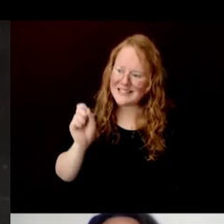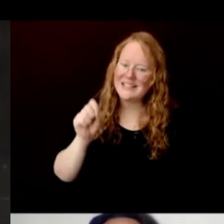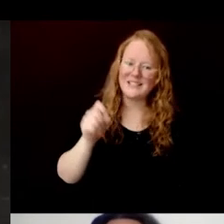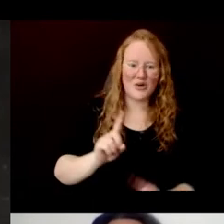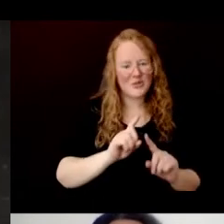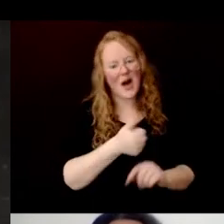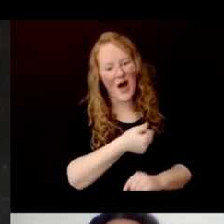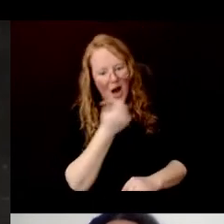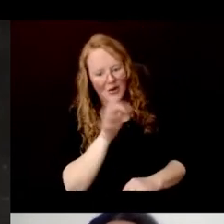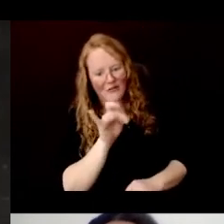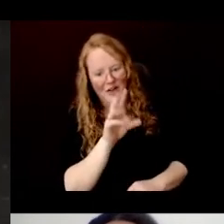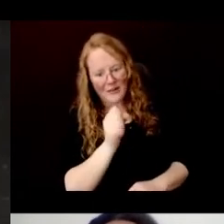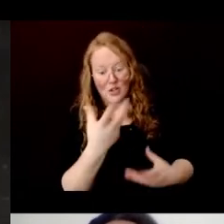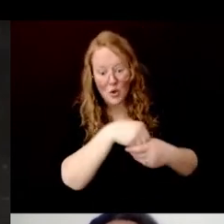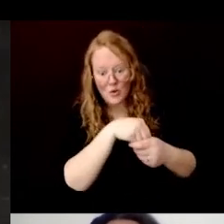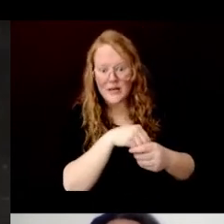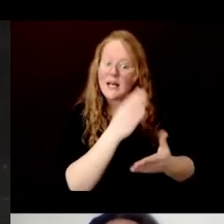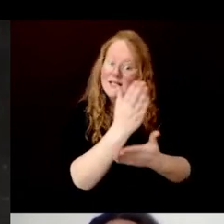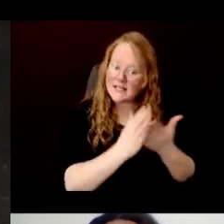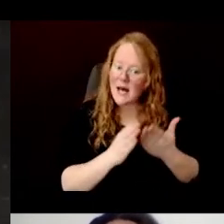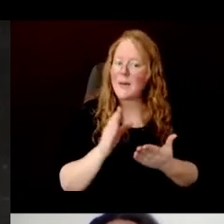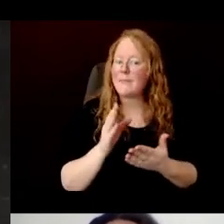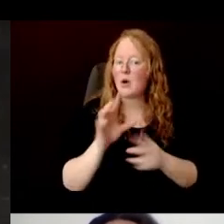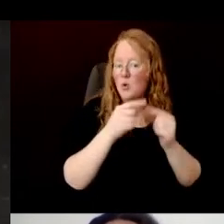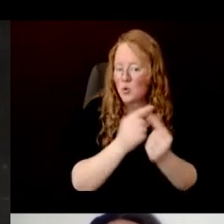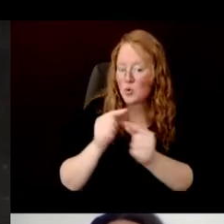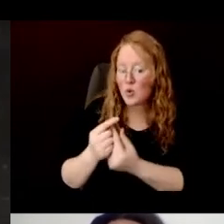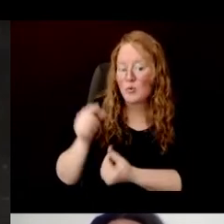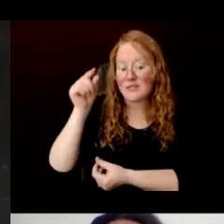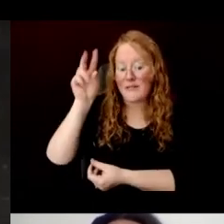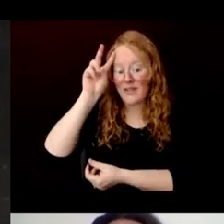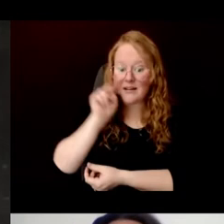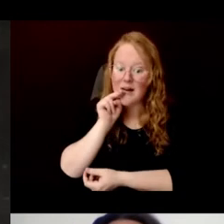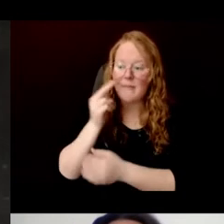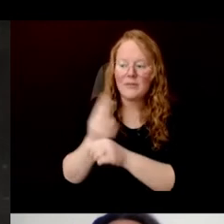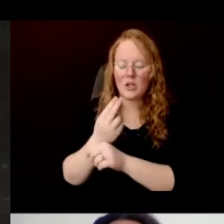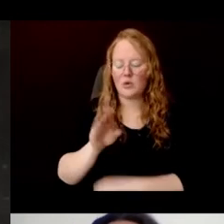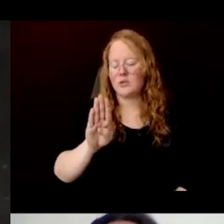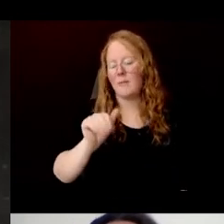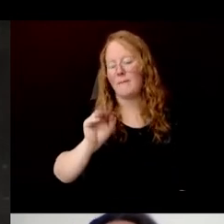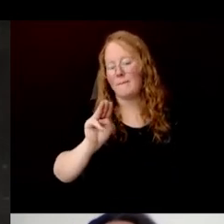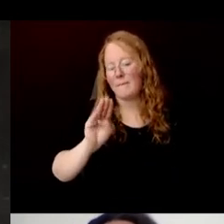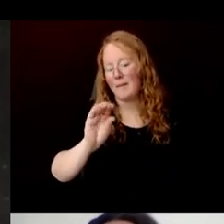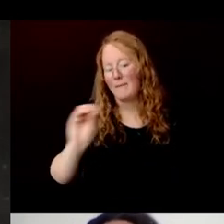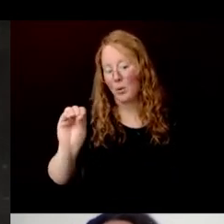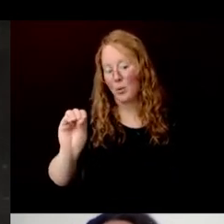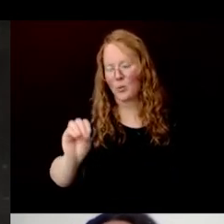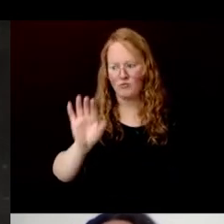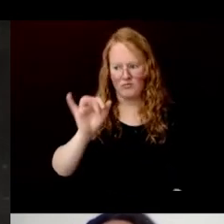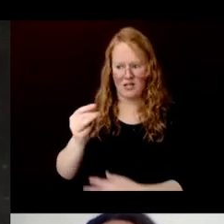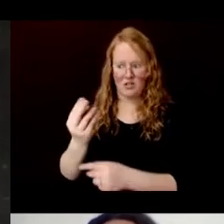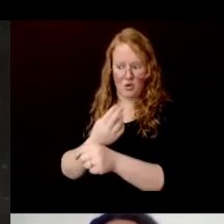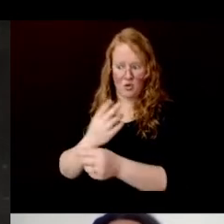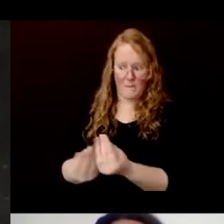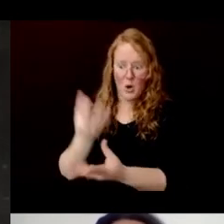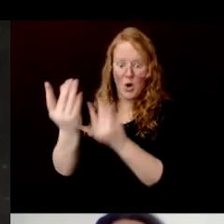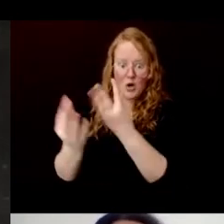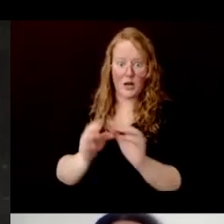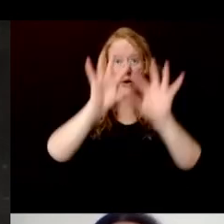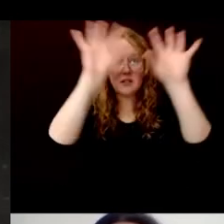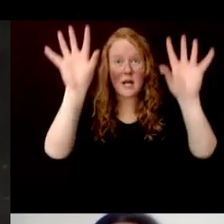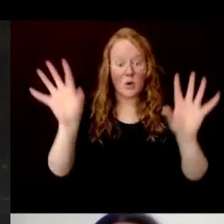Some ethnic groups in northern Vietnam also use bamboo, and those are used for burning or decoration as well.